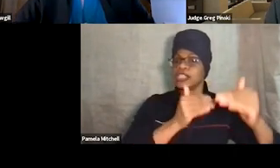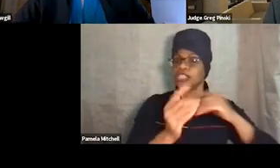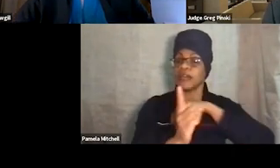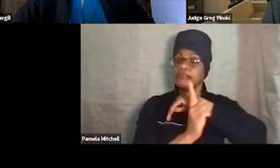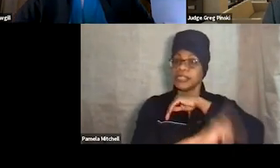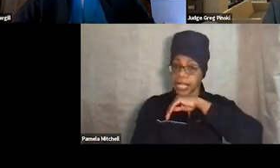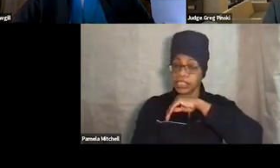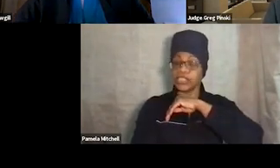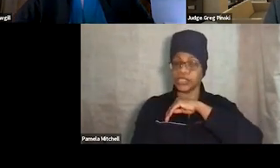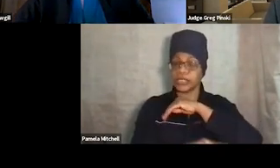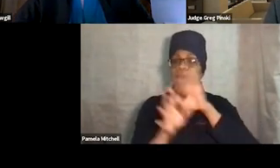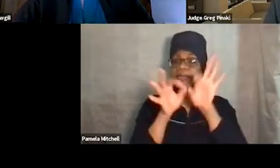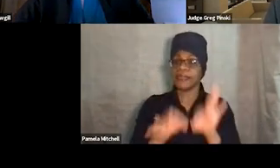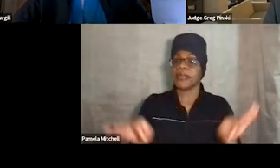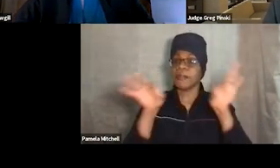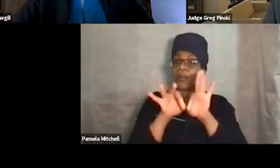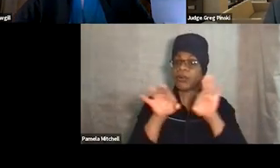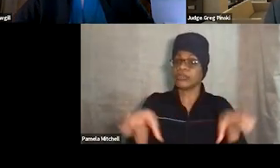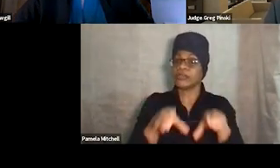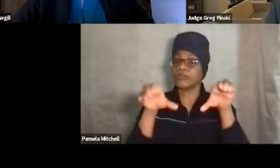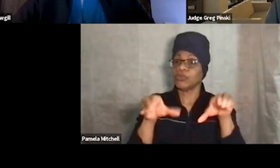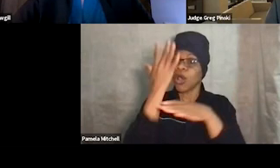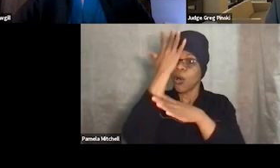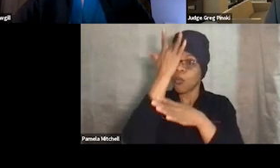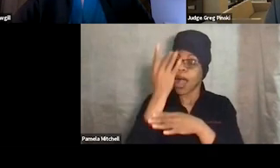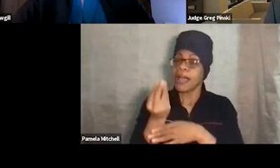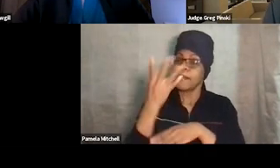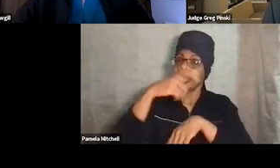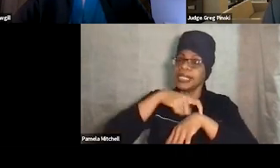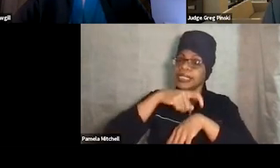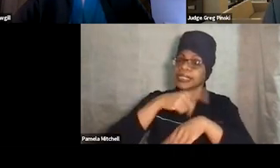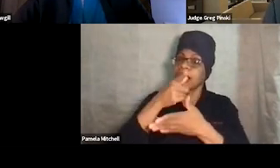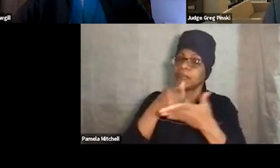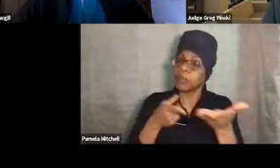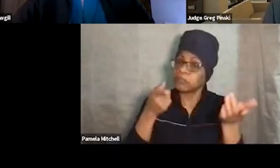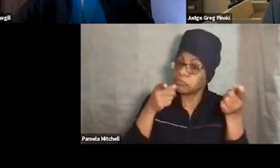and the importance of doing that, because oftentimes, what can happen is